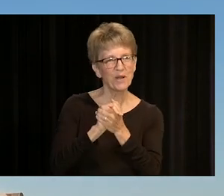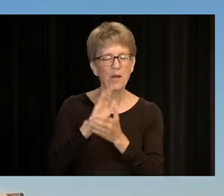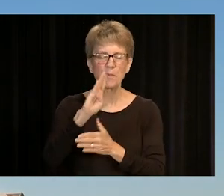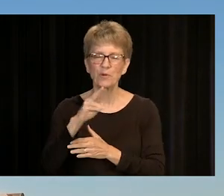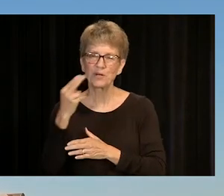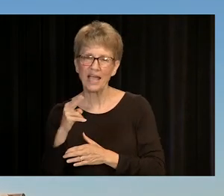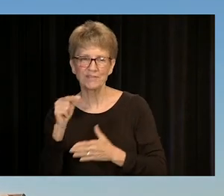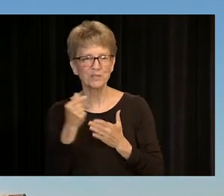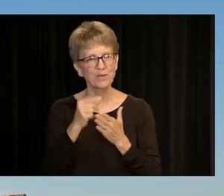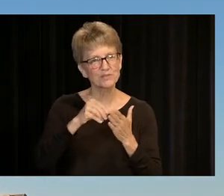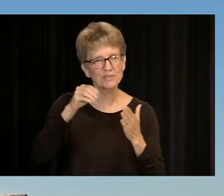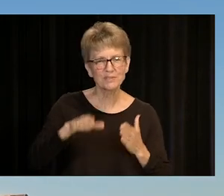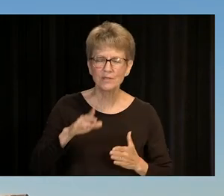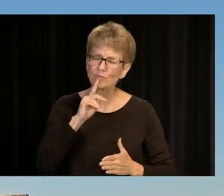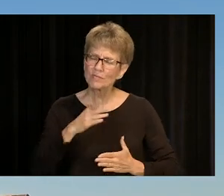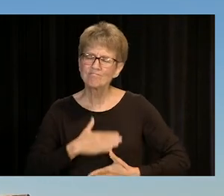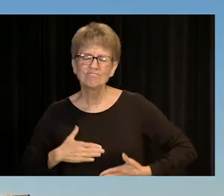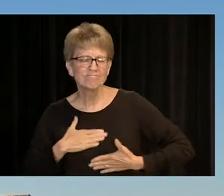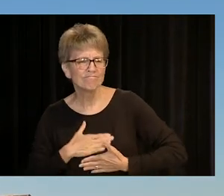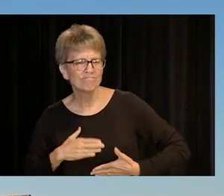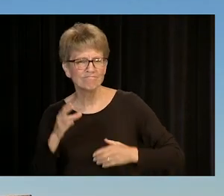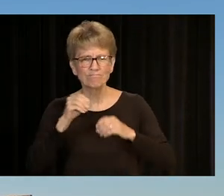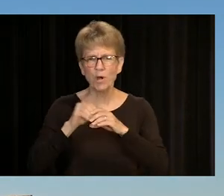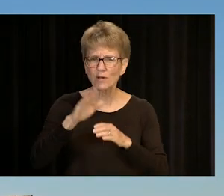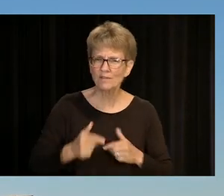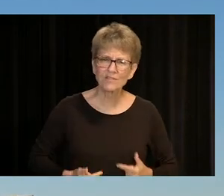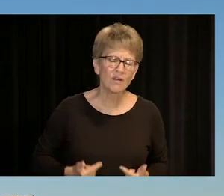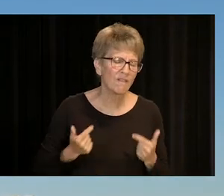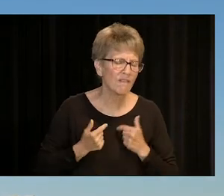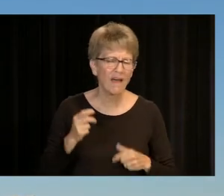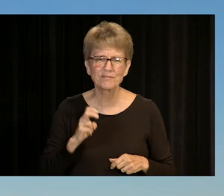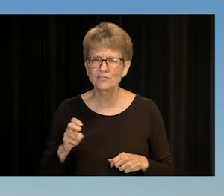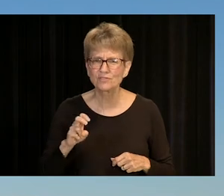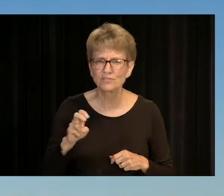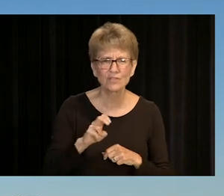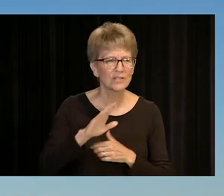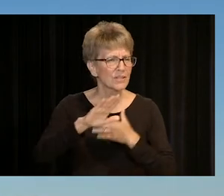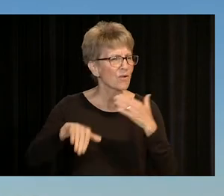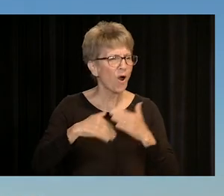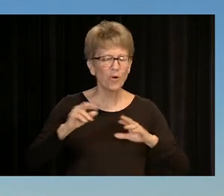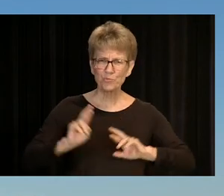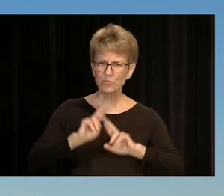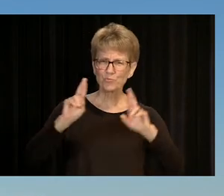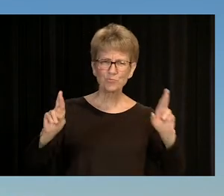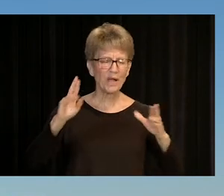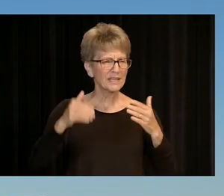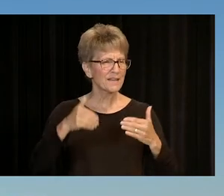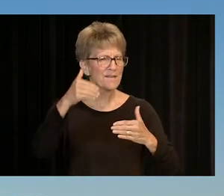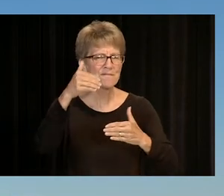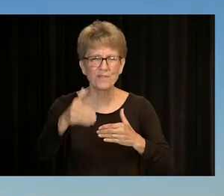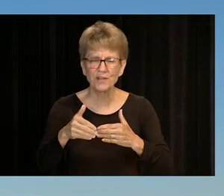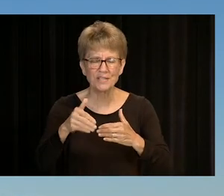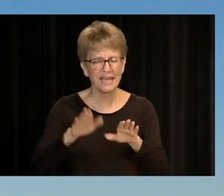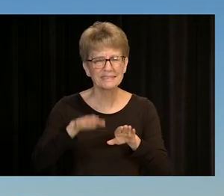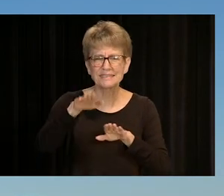IT'S BEEN A PLEASURE BEING A PART OF YOUR LIFE JOURNEY. YOU ARE READY FOR YOUR NEXT BIG STEP. BEST OF LUCK TO ALL OF YOU.